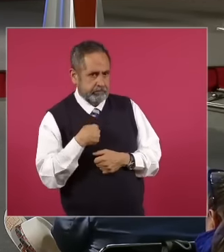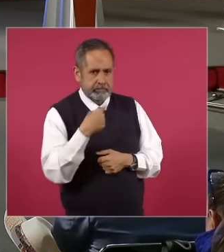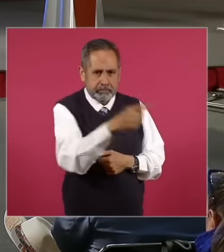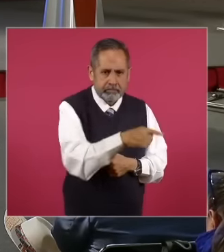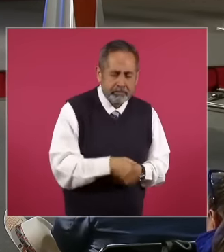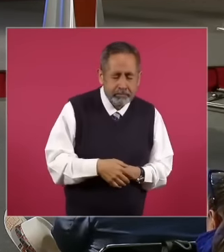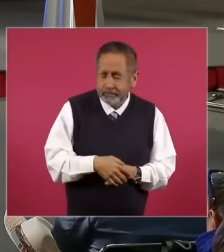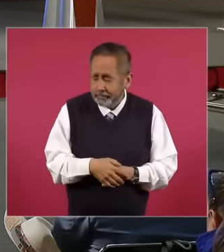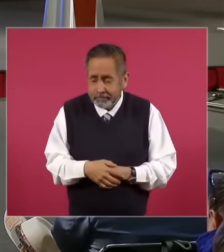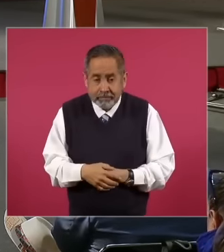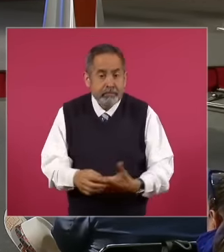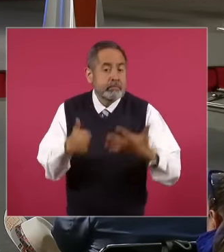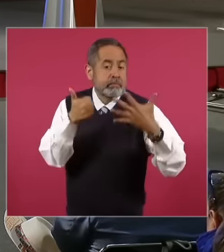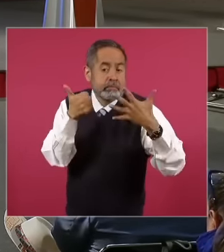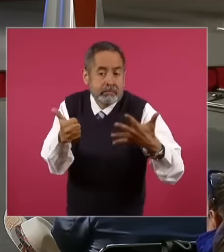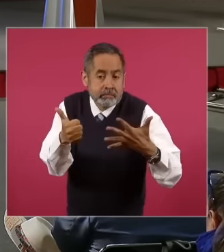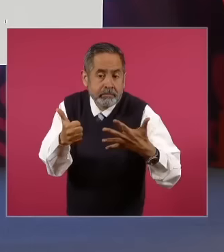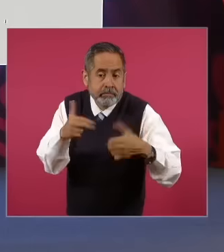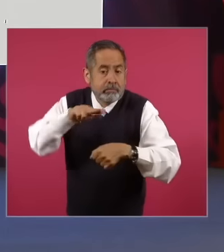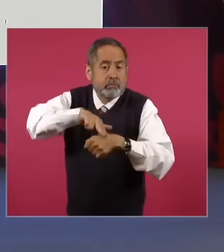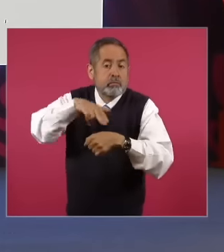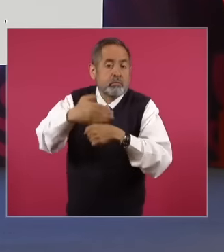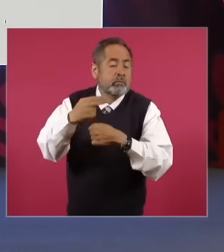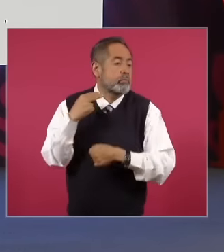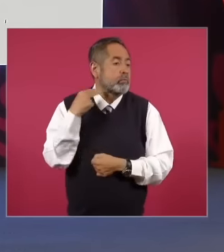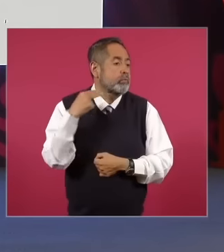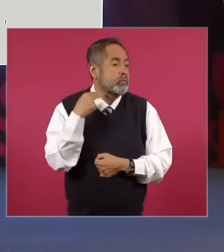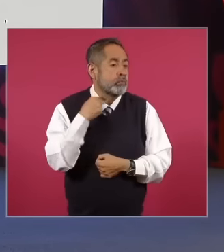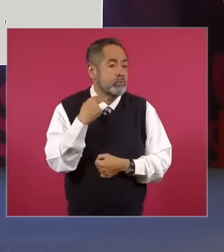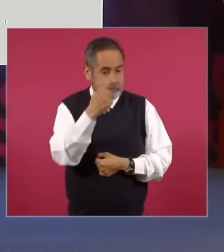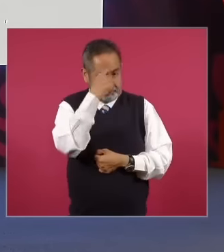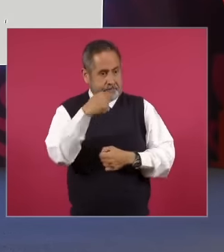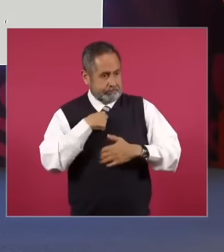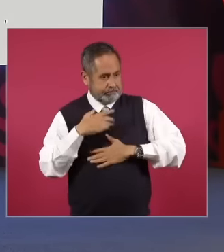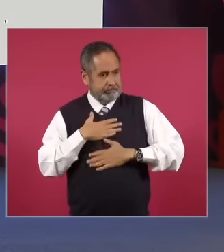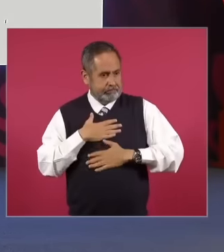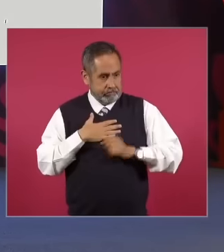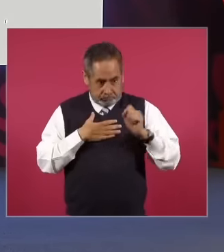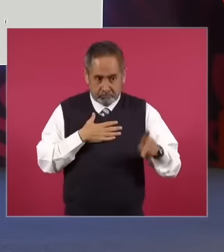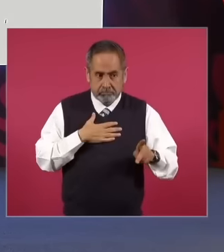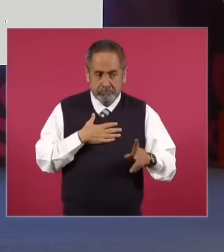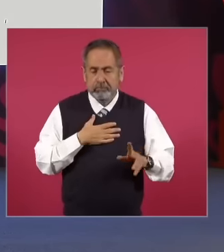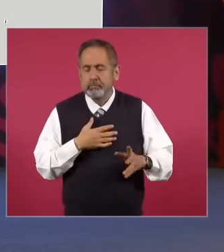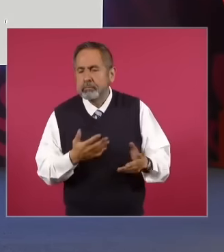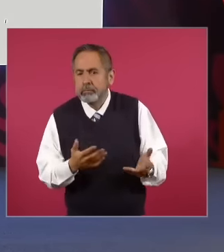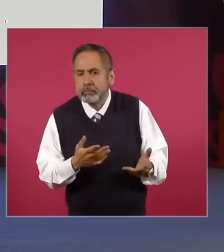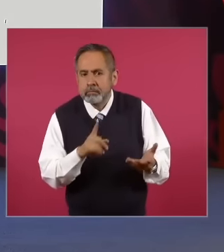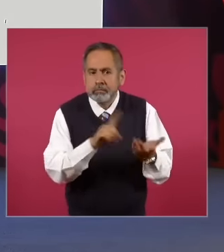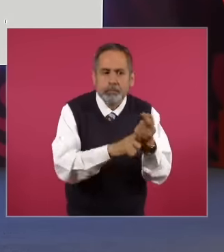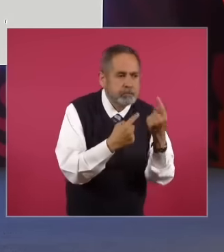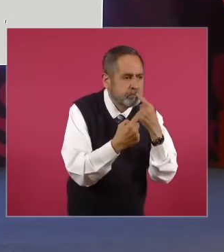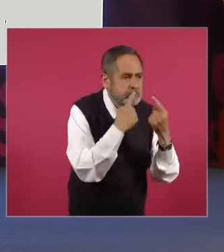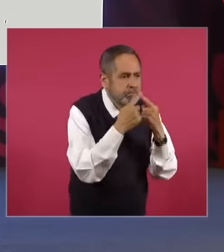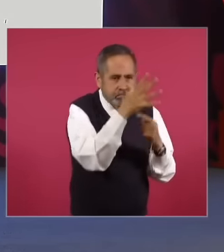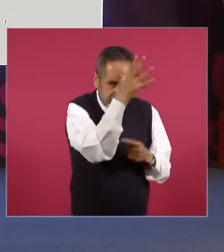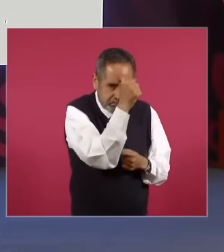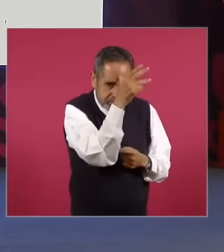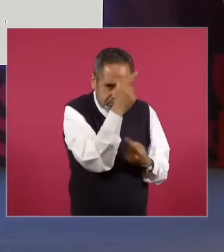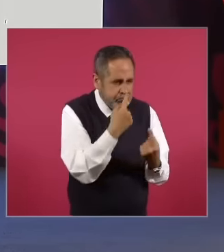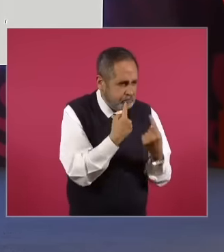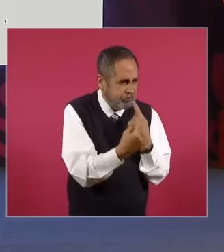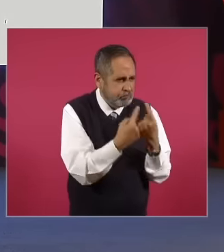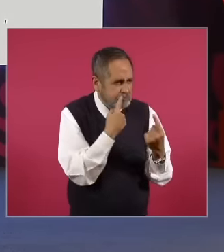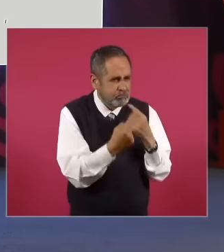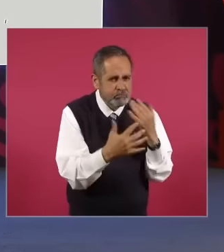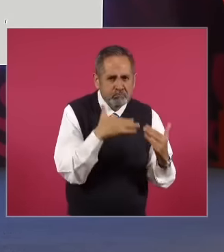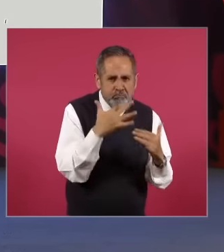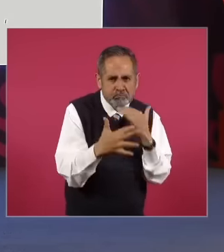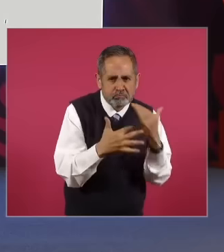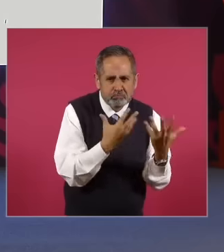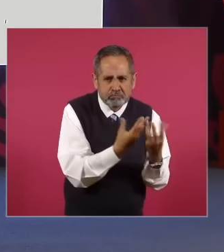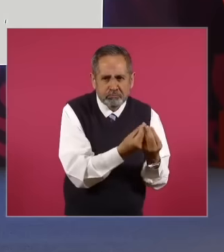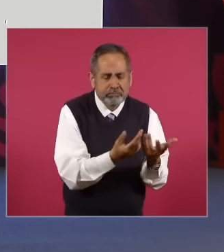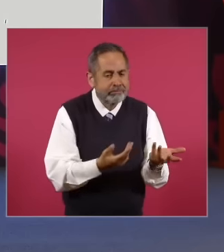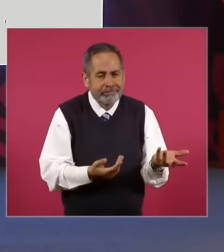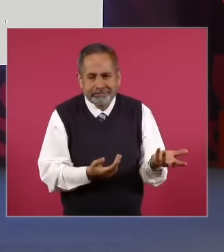notary offices ratification of